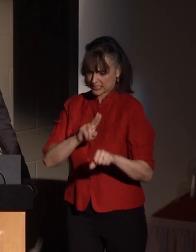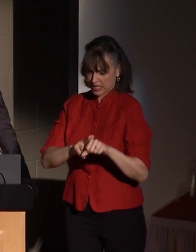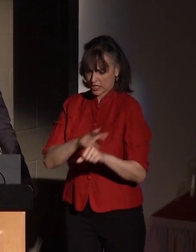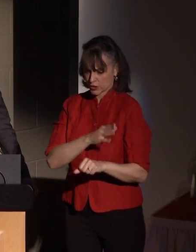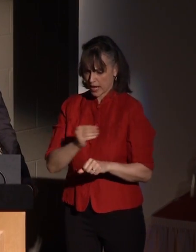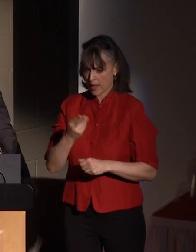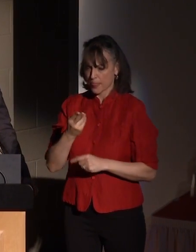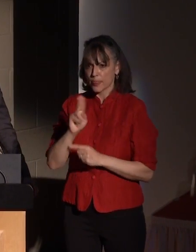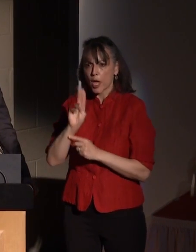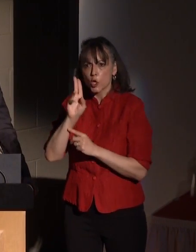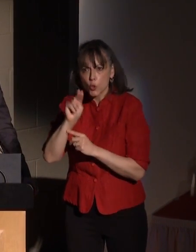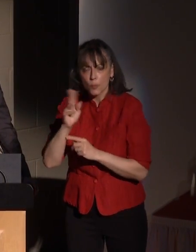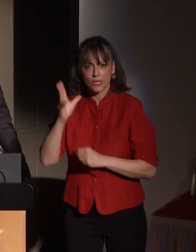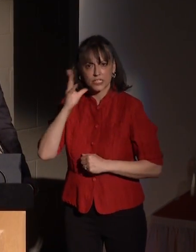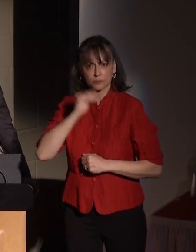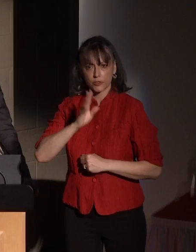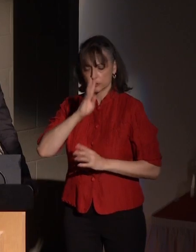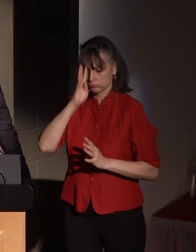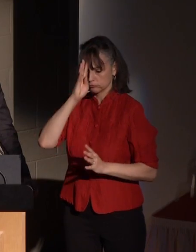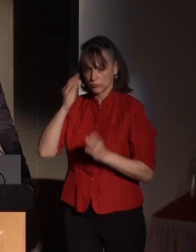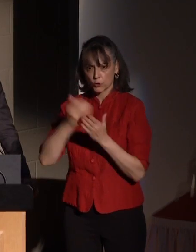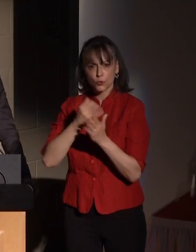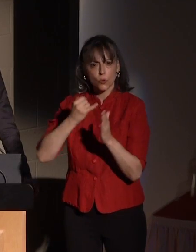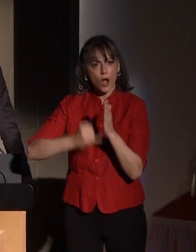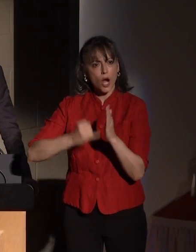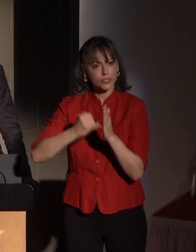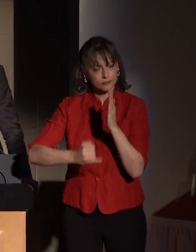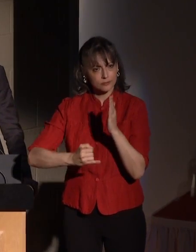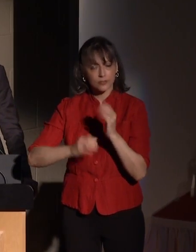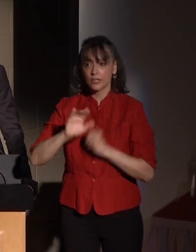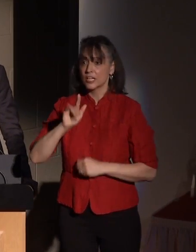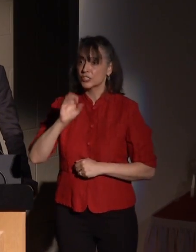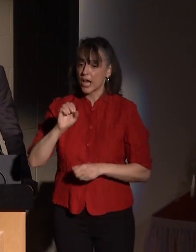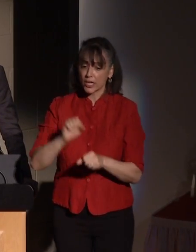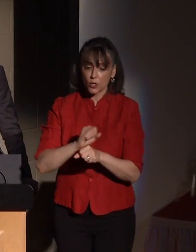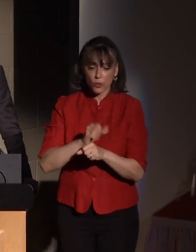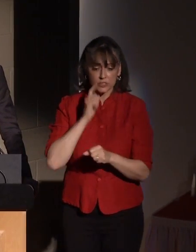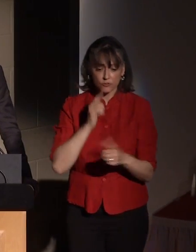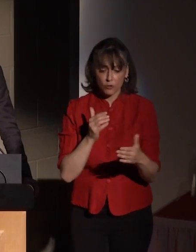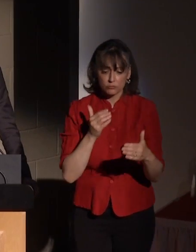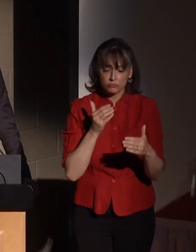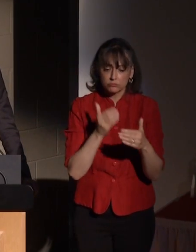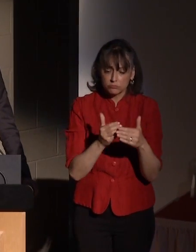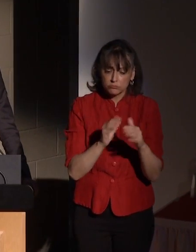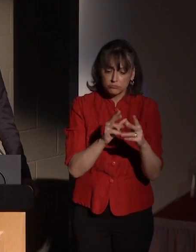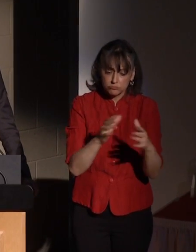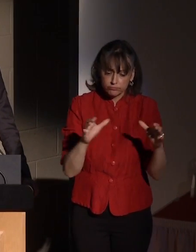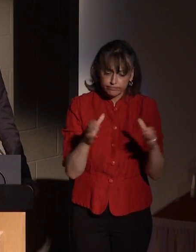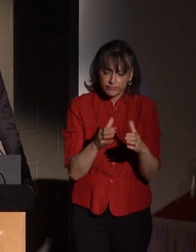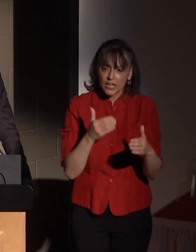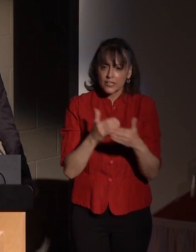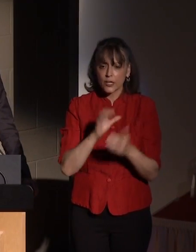to create her works. Jacki works out of a studio near Alfred, New York, but has been